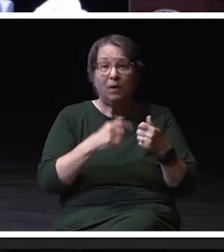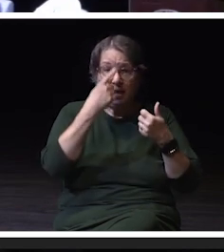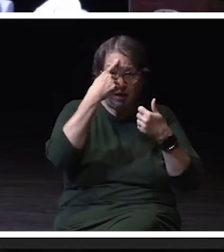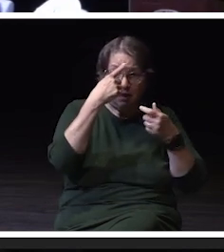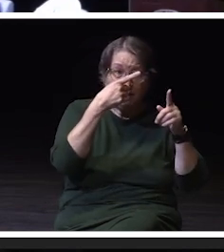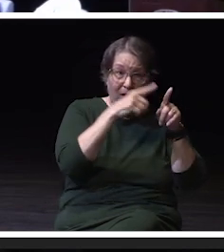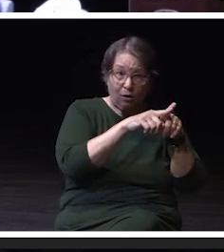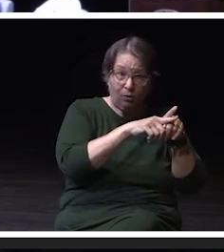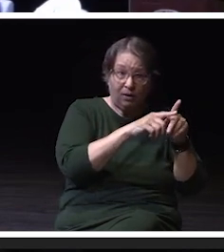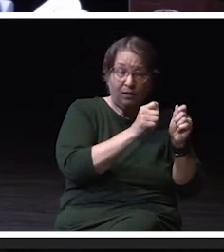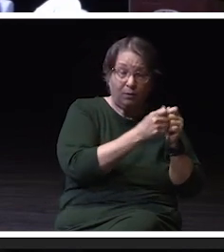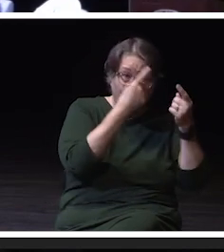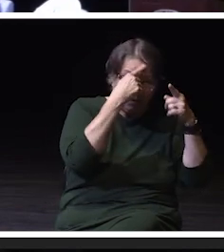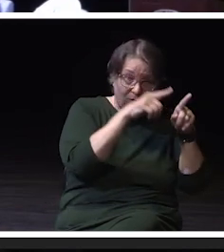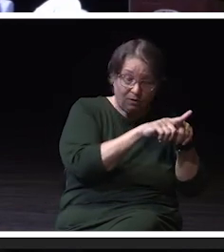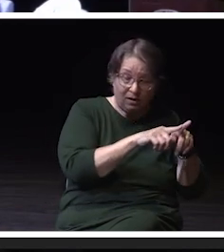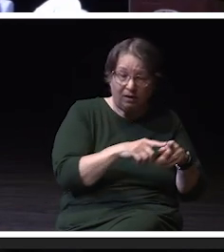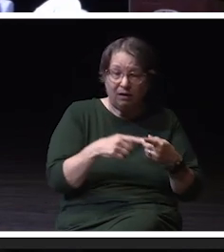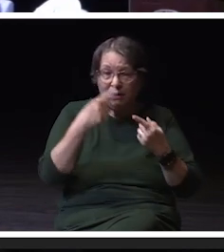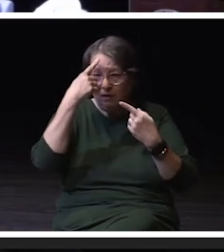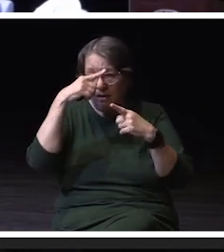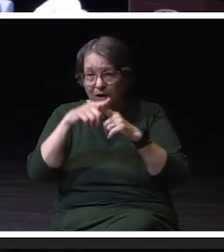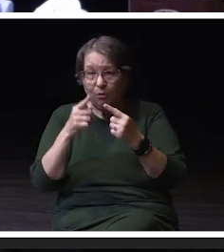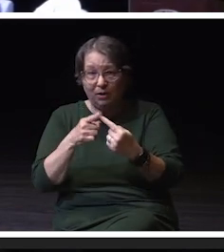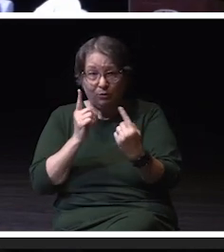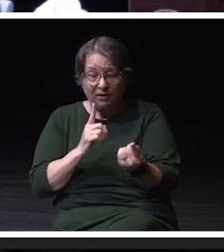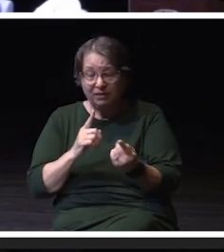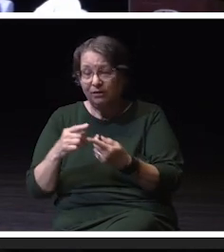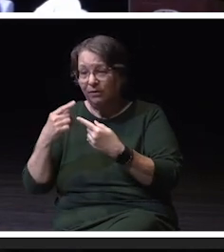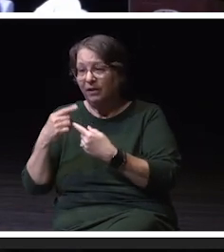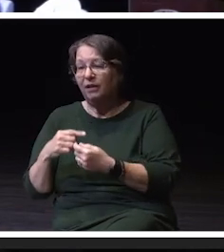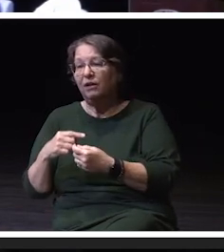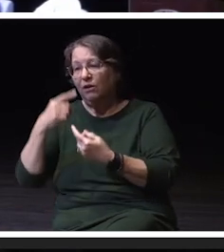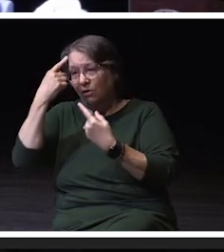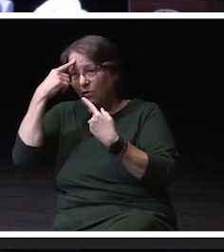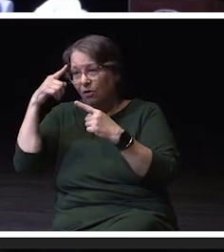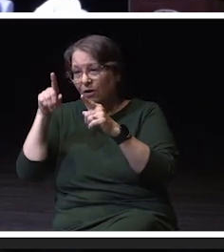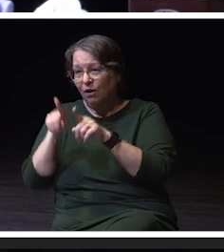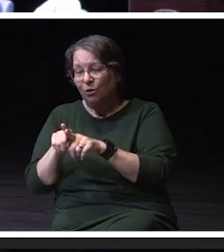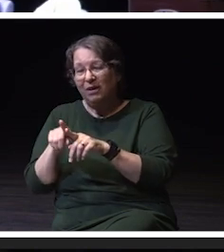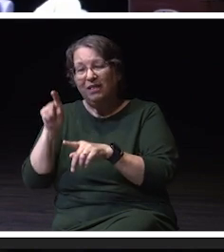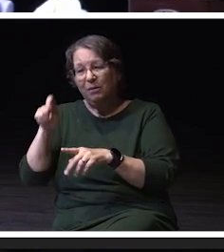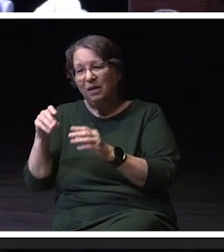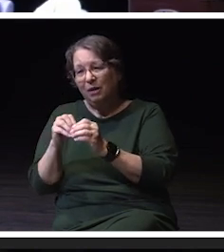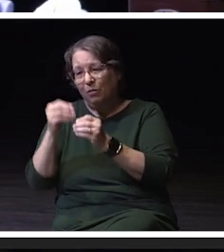We're going to agree to disagree, or we're going to agree that more information is required